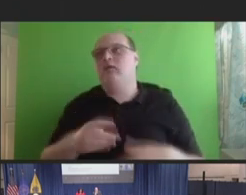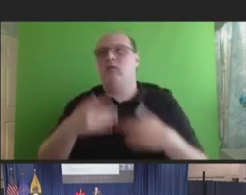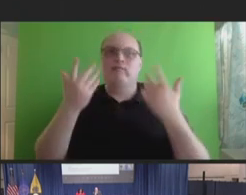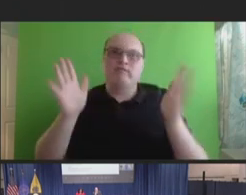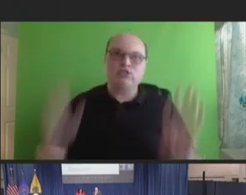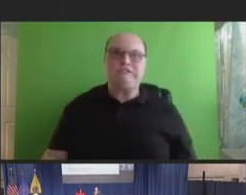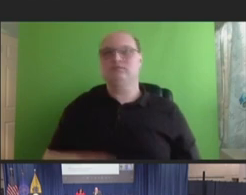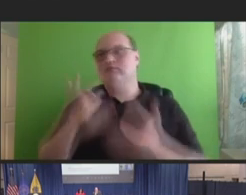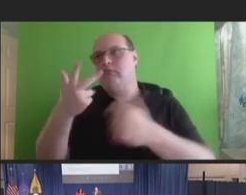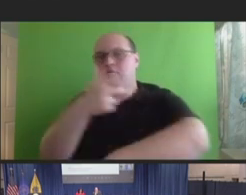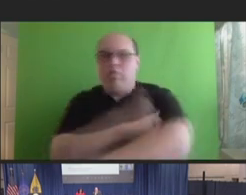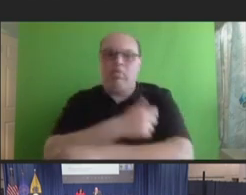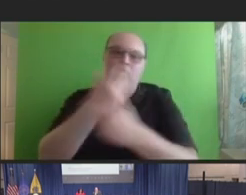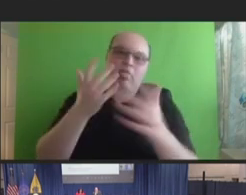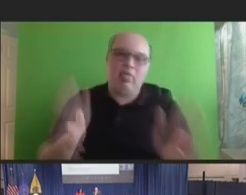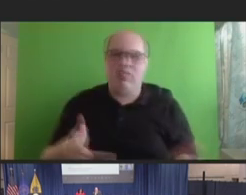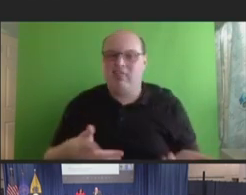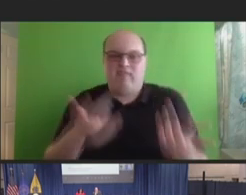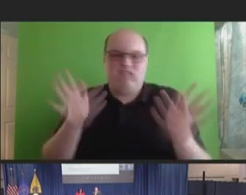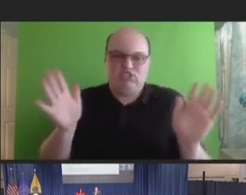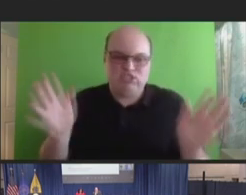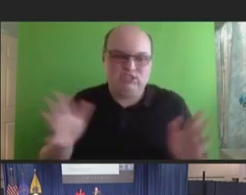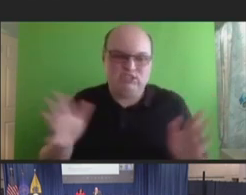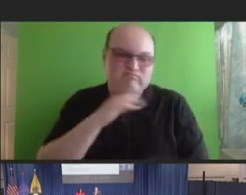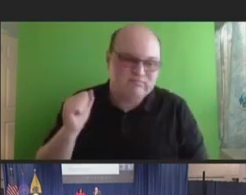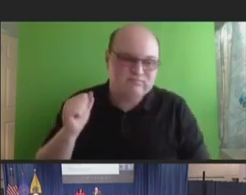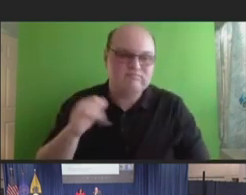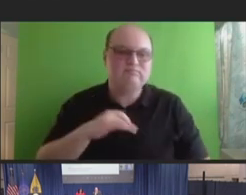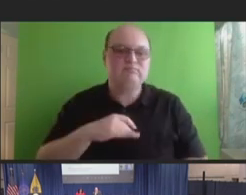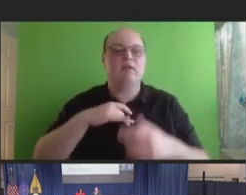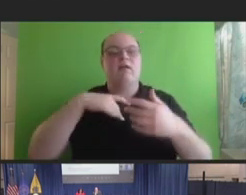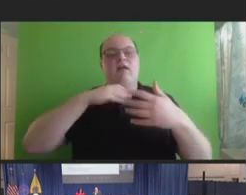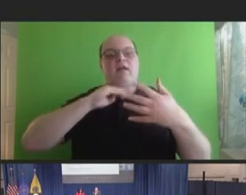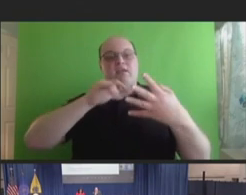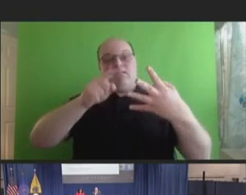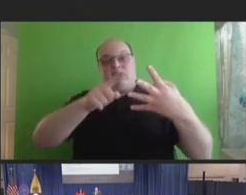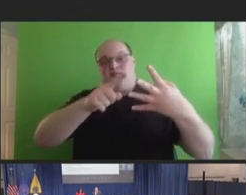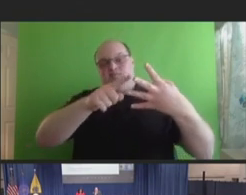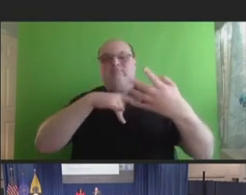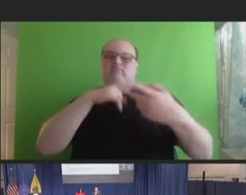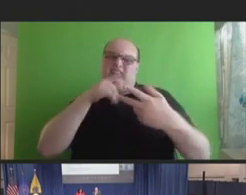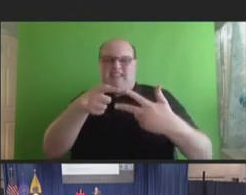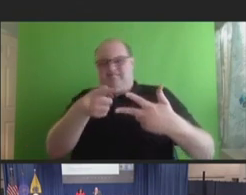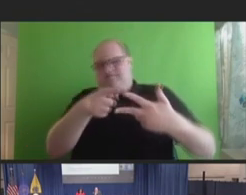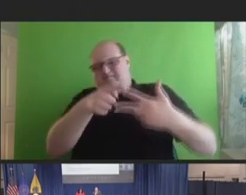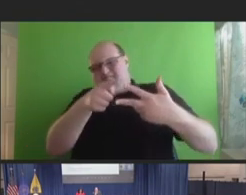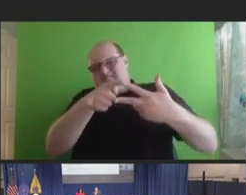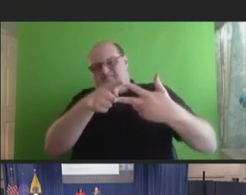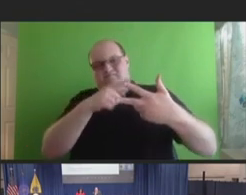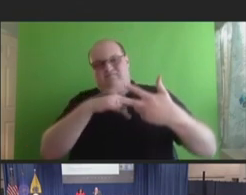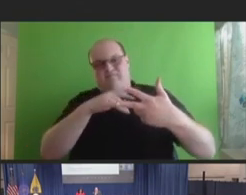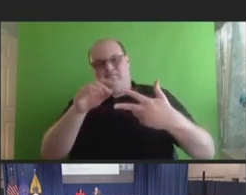But I think bullet two, especially for this audience, is absolutely huge for us to be